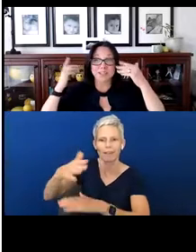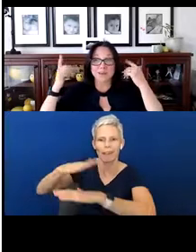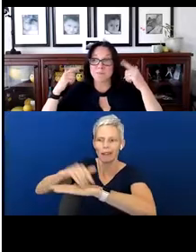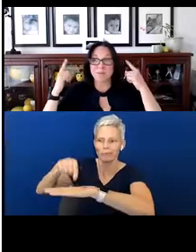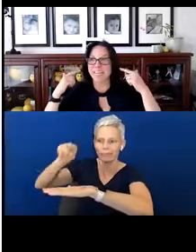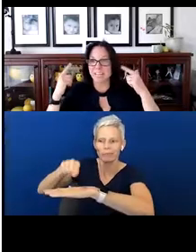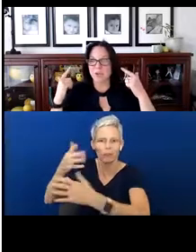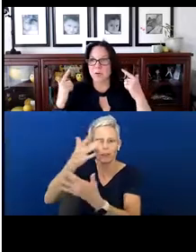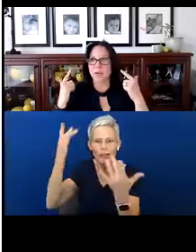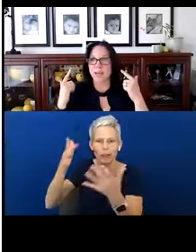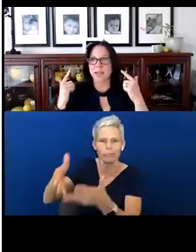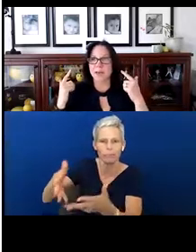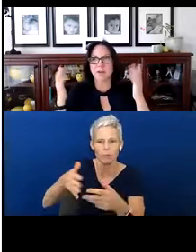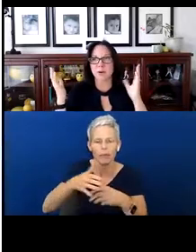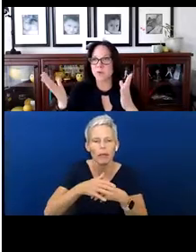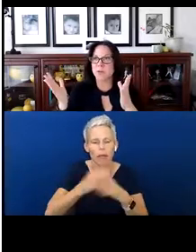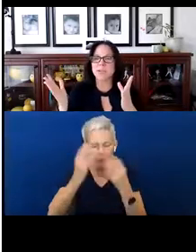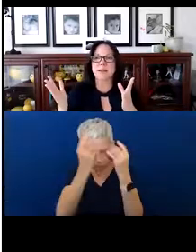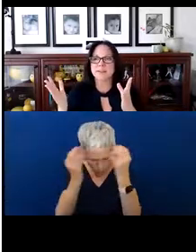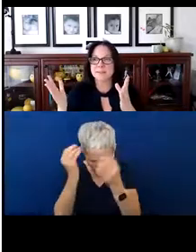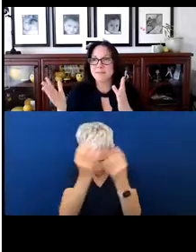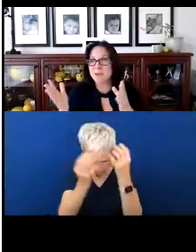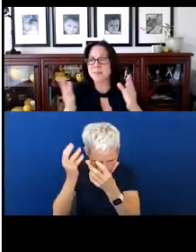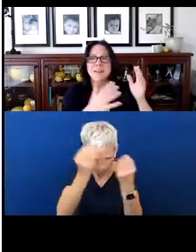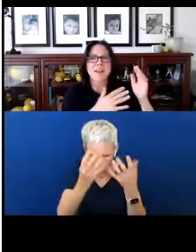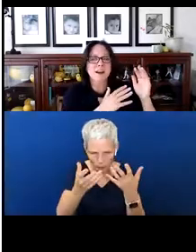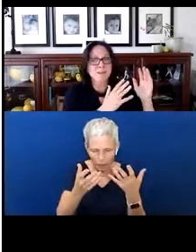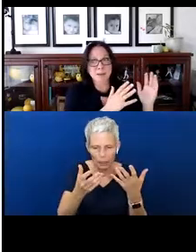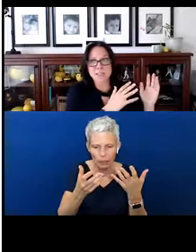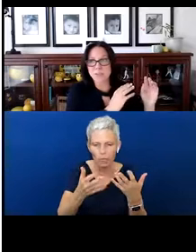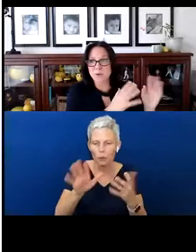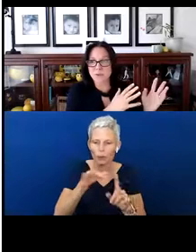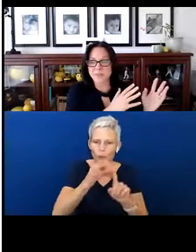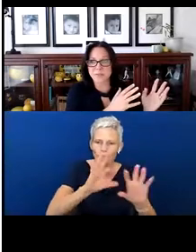been bubbling in your own head about your own unique family, the families you work with as a